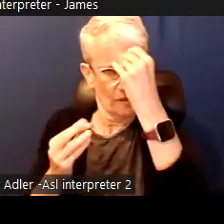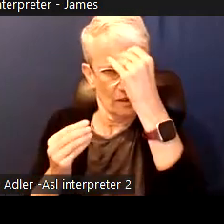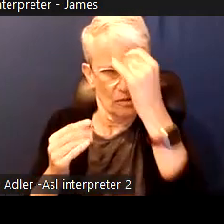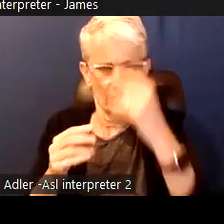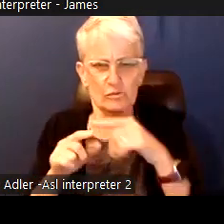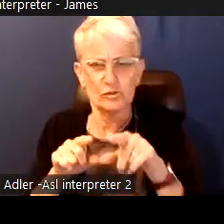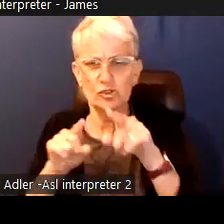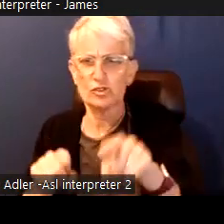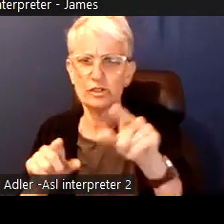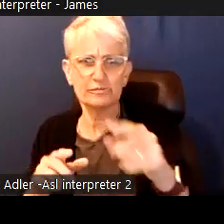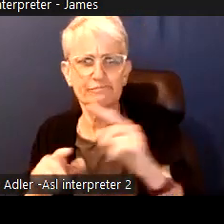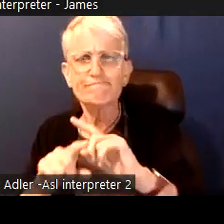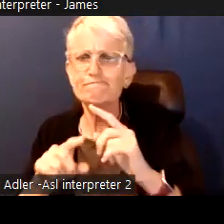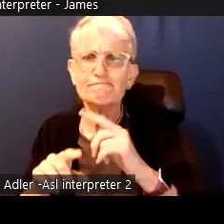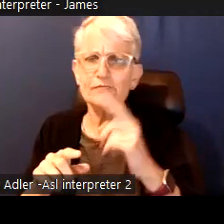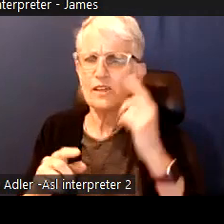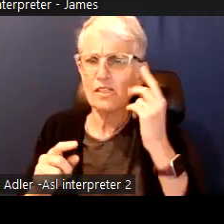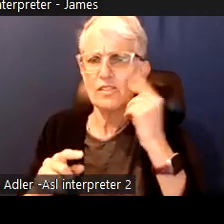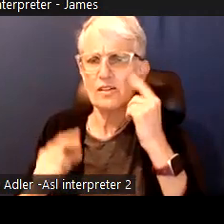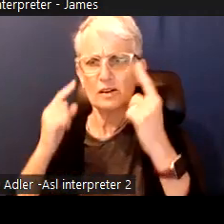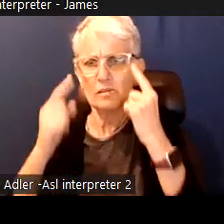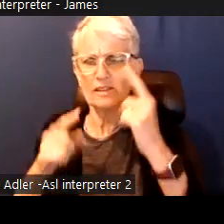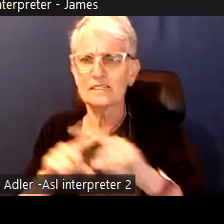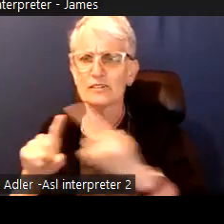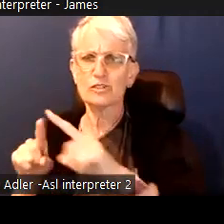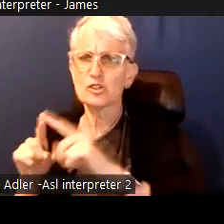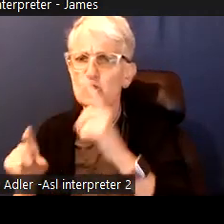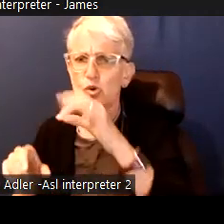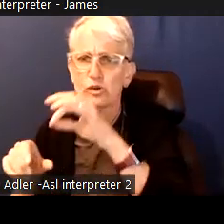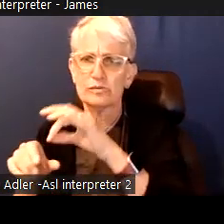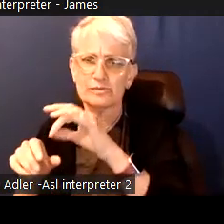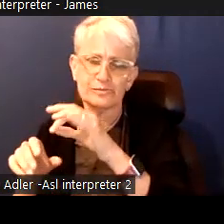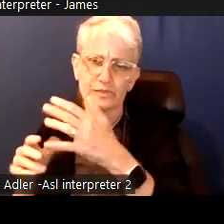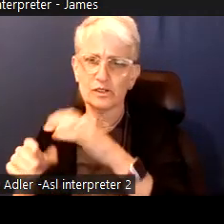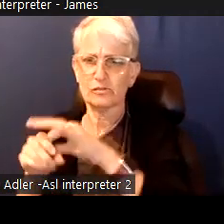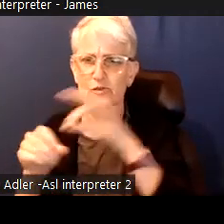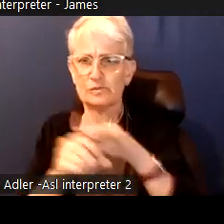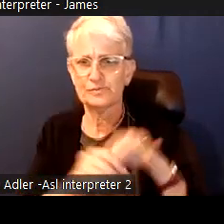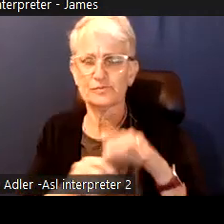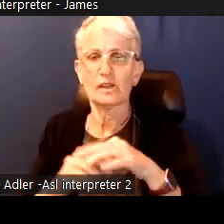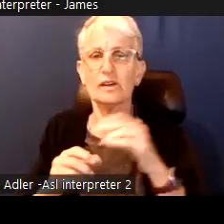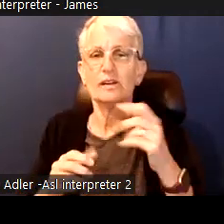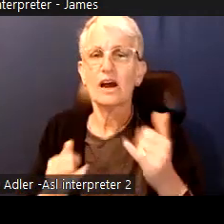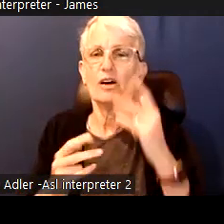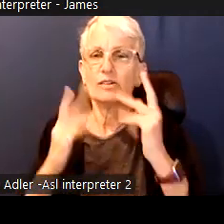So, before we invite our brilliant guest speakers to share their thoughts I would like to share some simple tips. To help us all navigate through candidate platforms and promises.